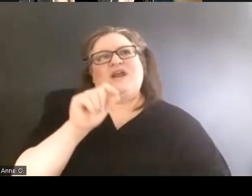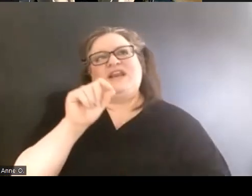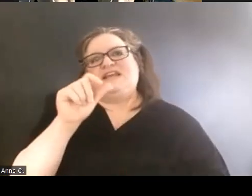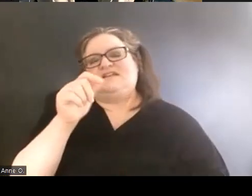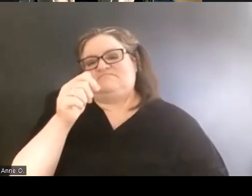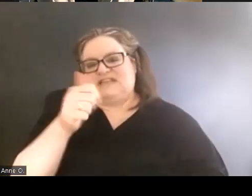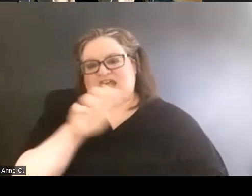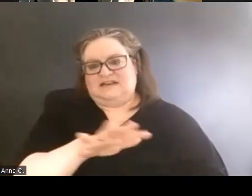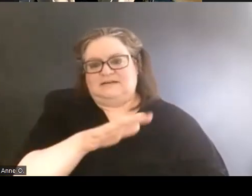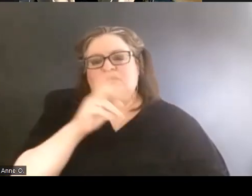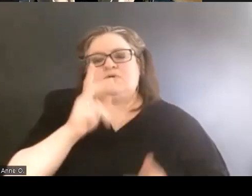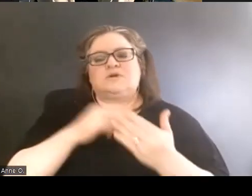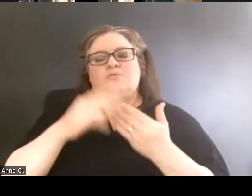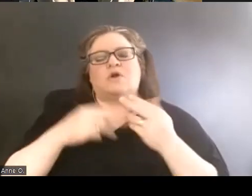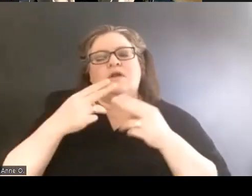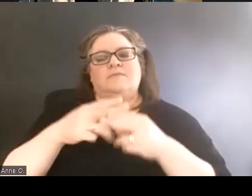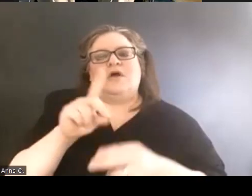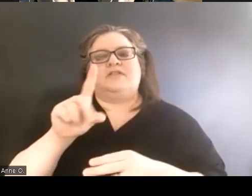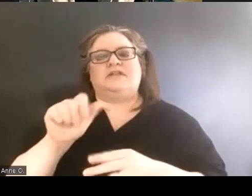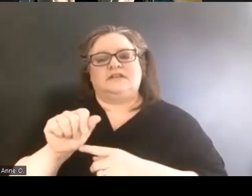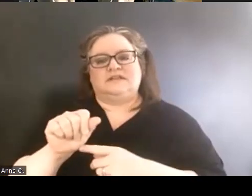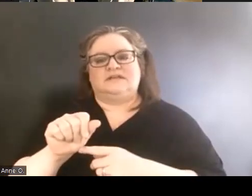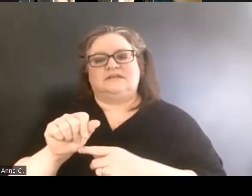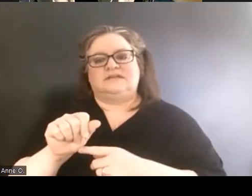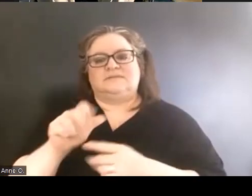the Disabled Students Residence Program,